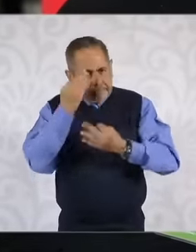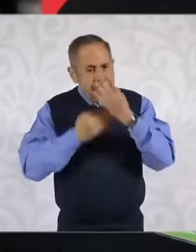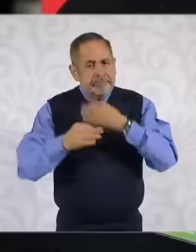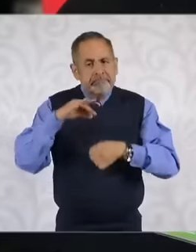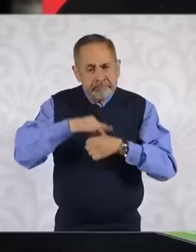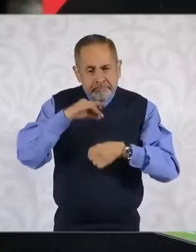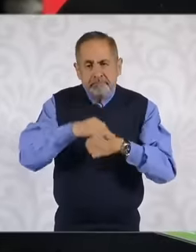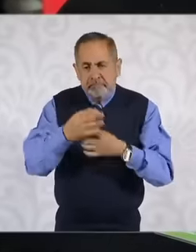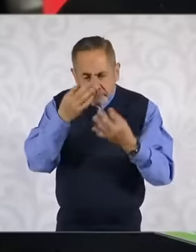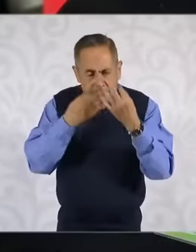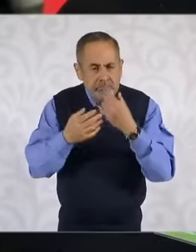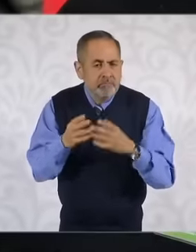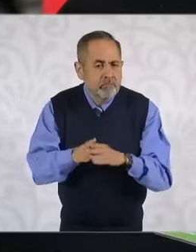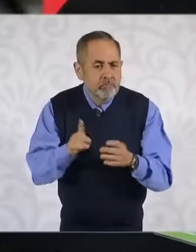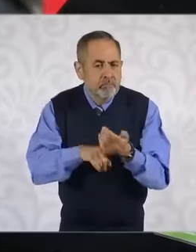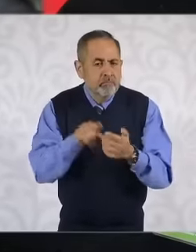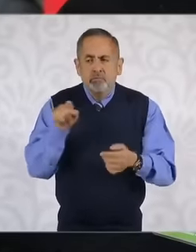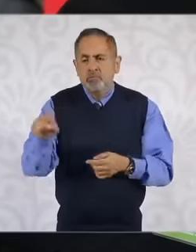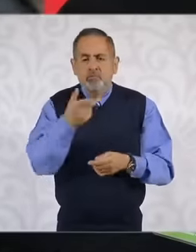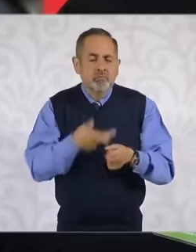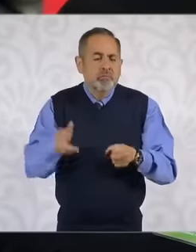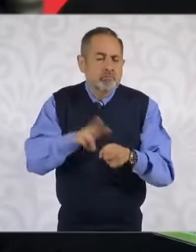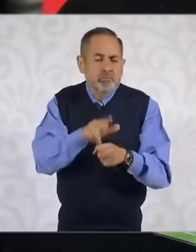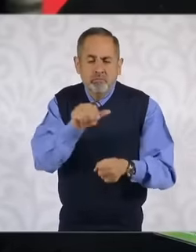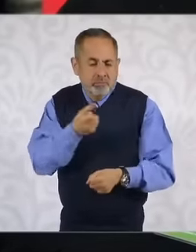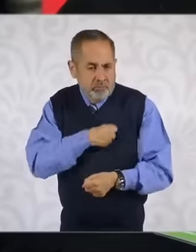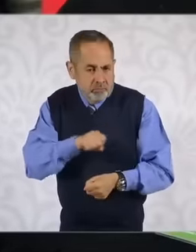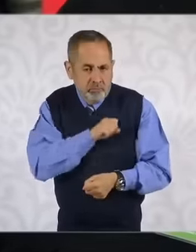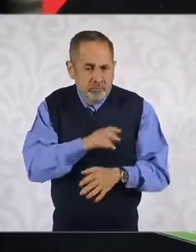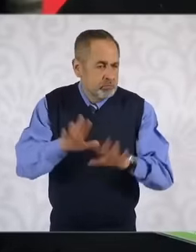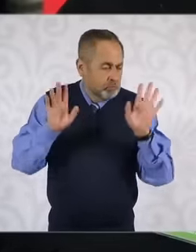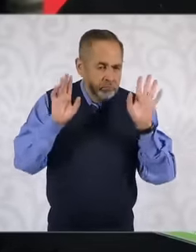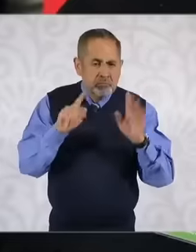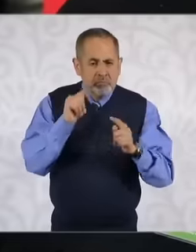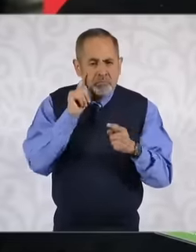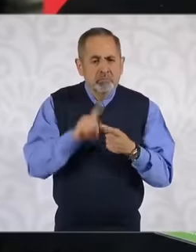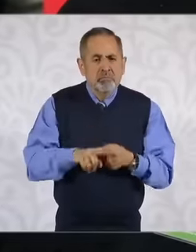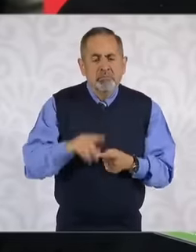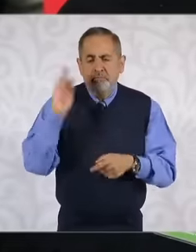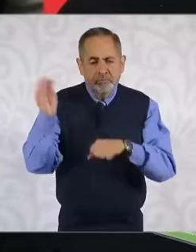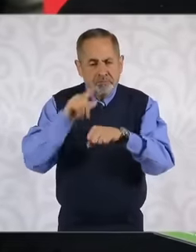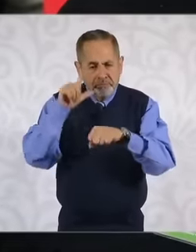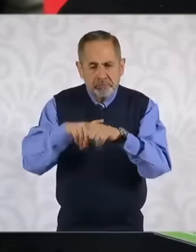treated in public health hospitals, let's talk about the Federal Secretary of Health or the ISTE or